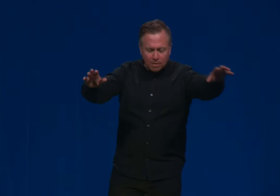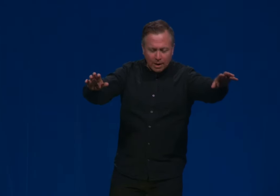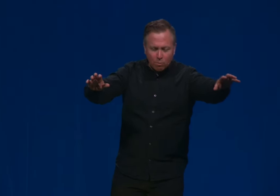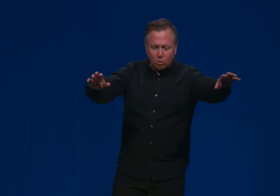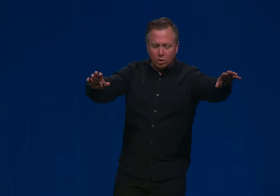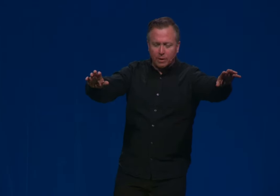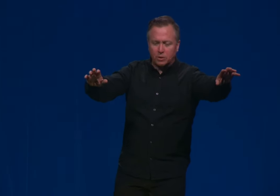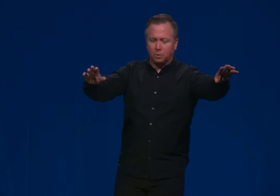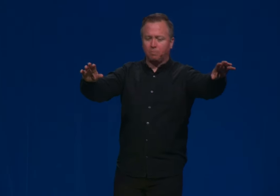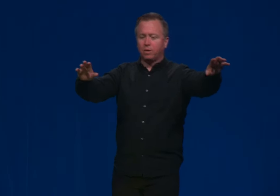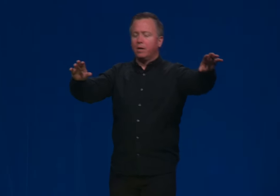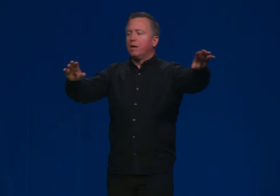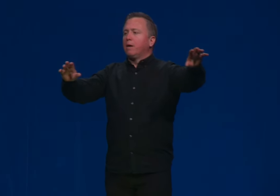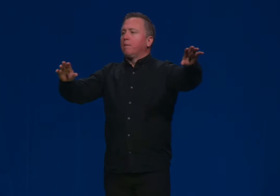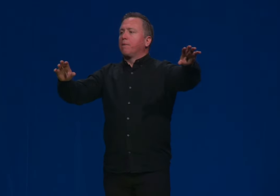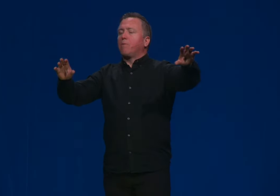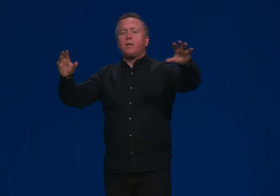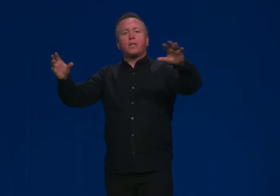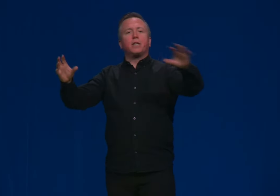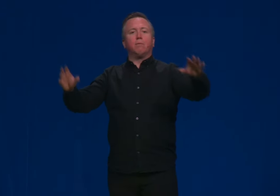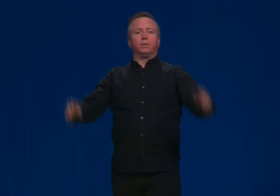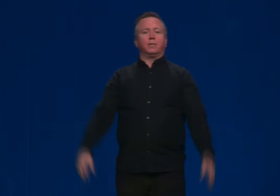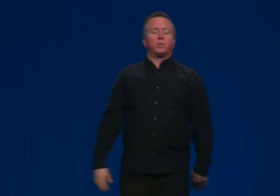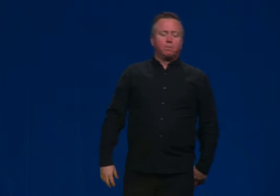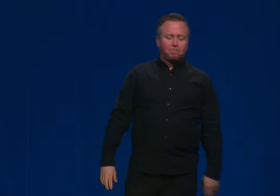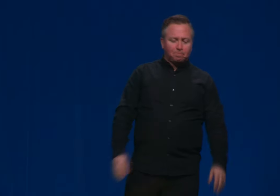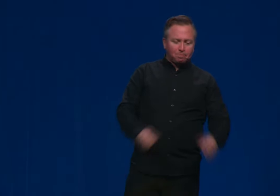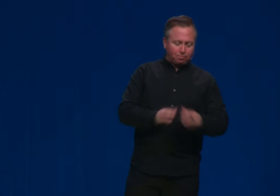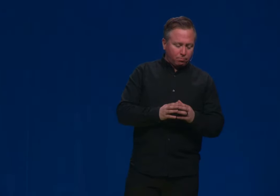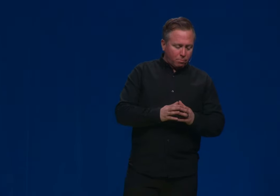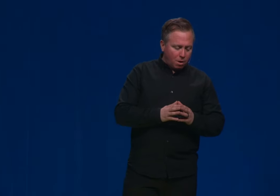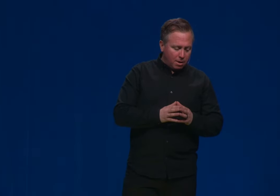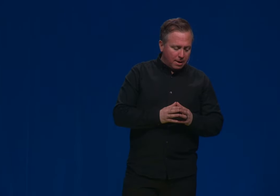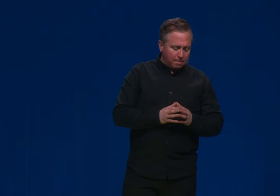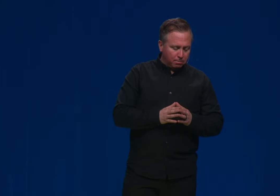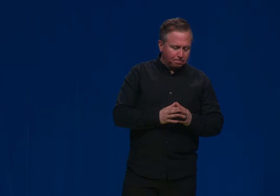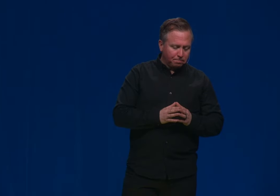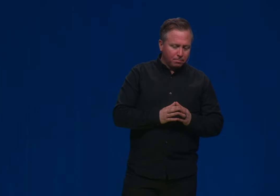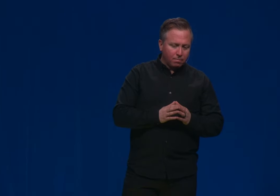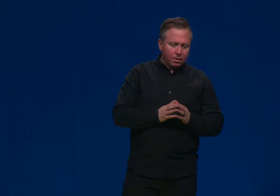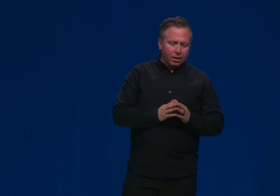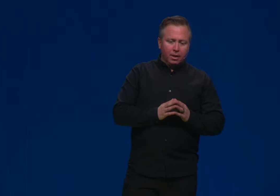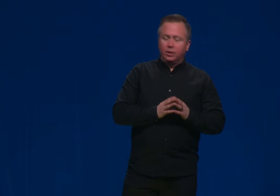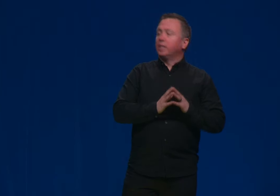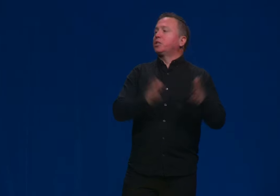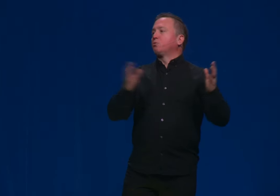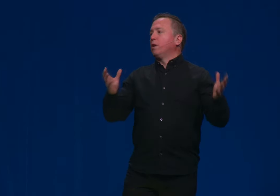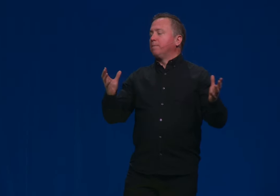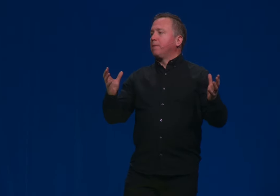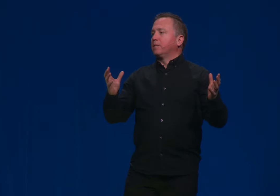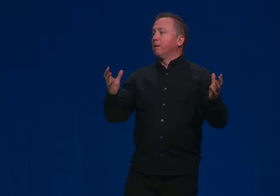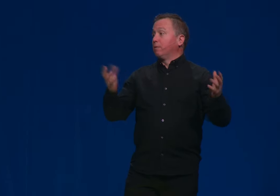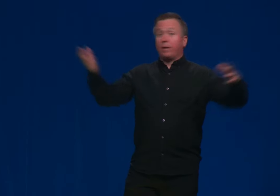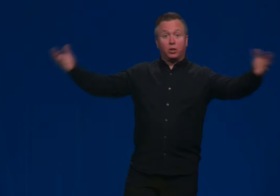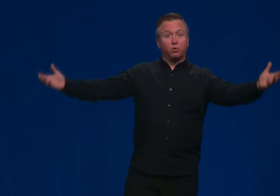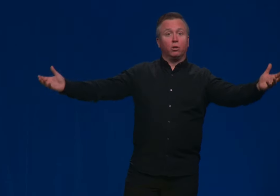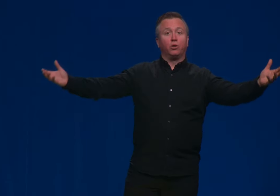one that I won't go into. But I want you to think about this. Genesis one is about the Christians world.